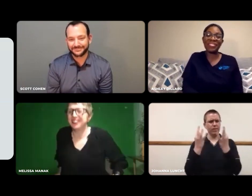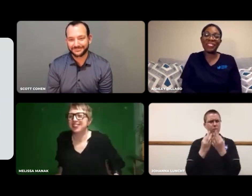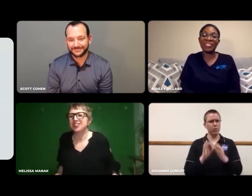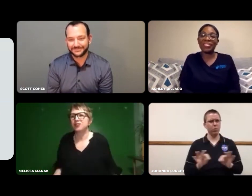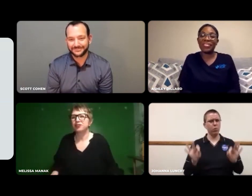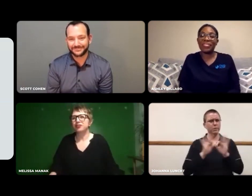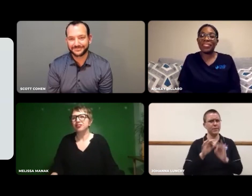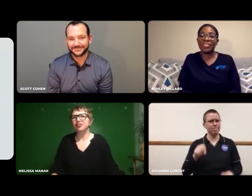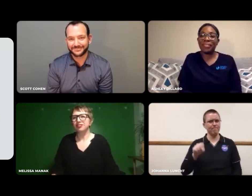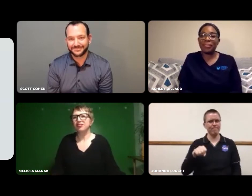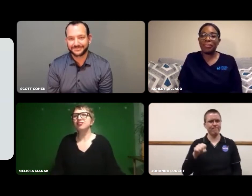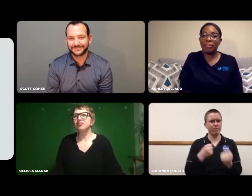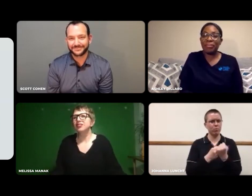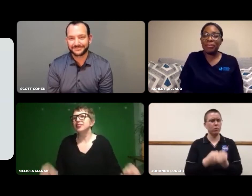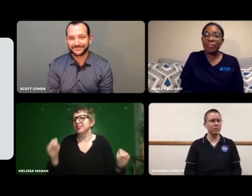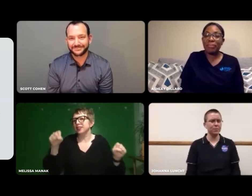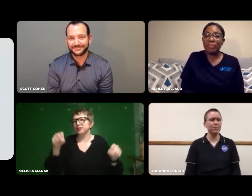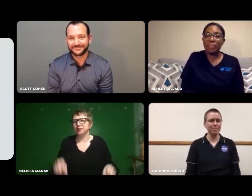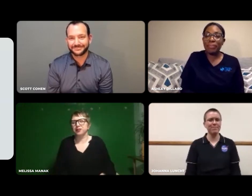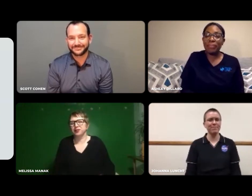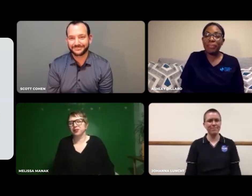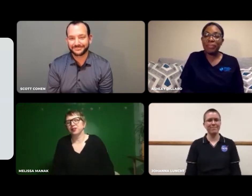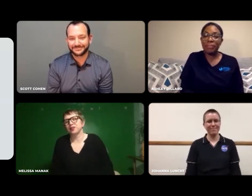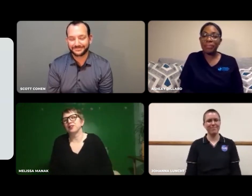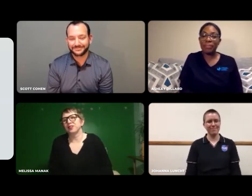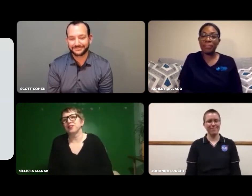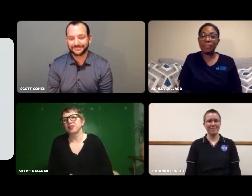Yes, family support is crucial.